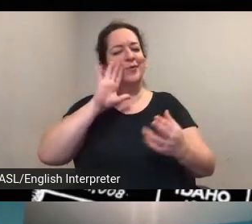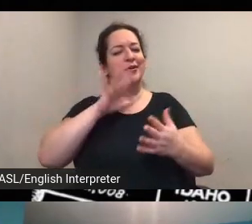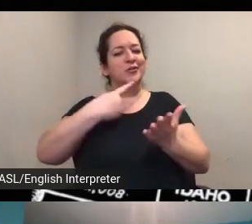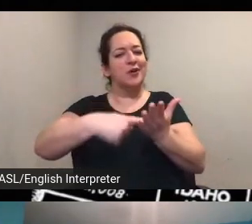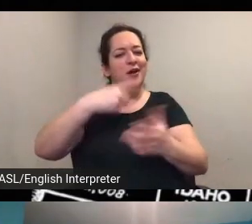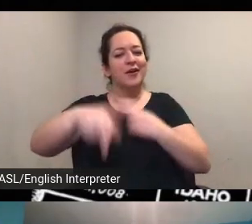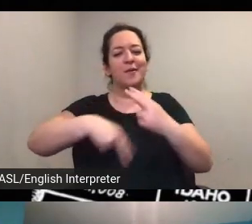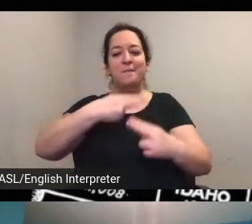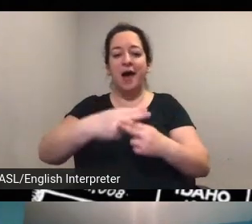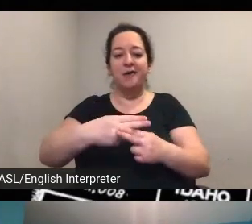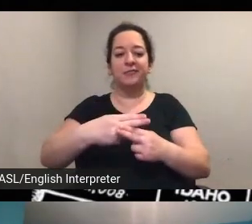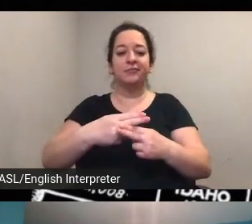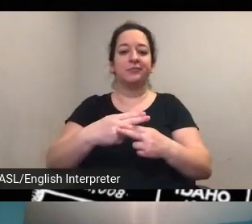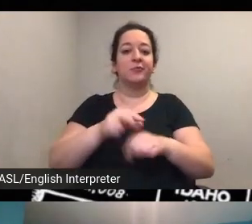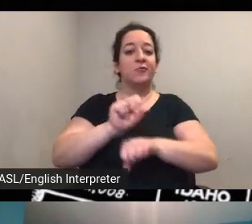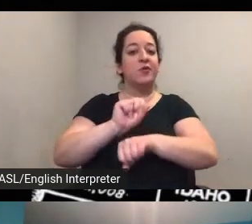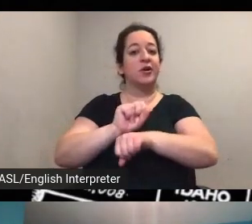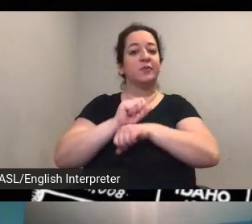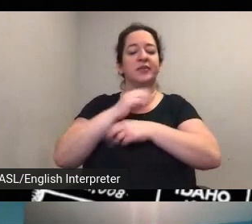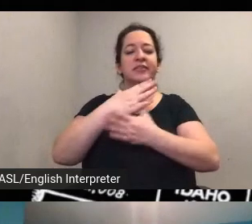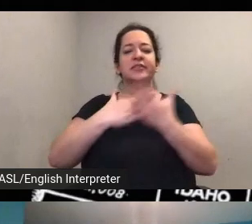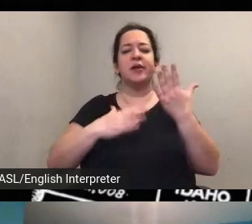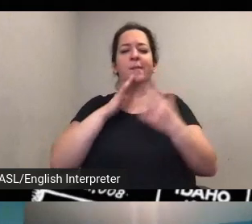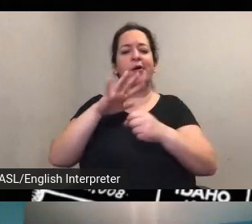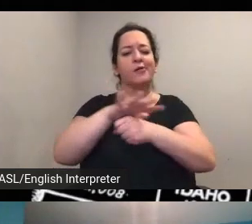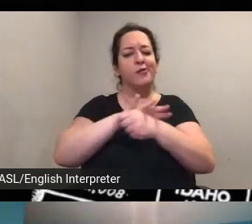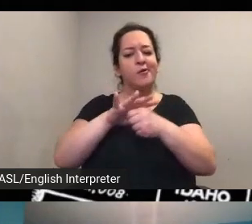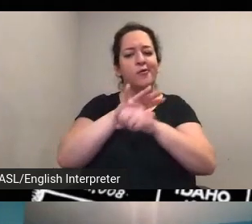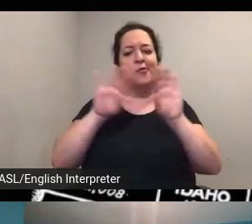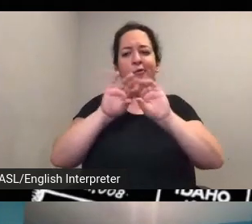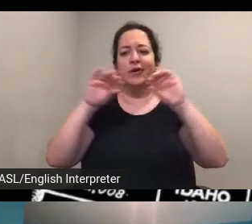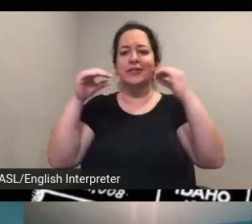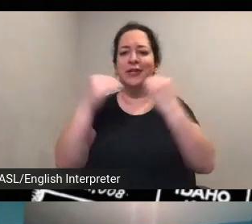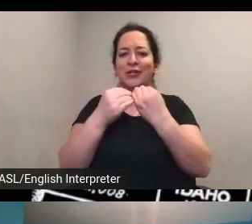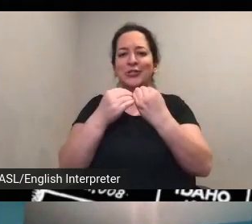working with some local organizations such as libraries to